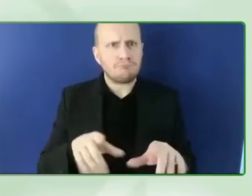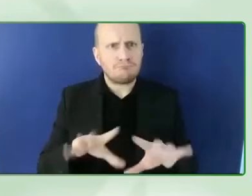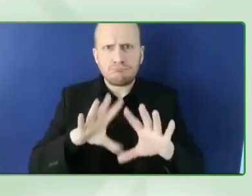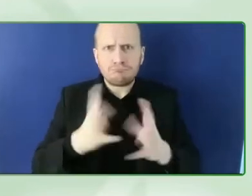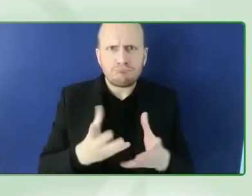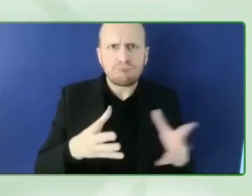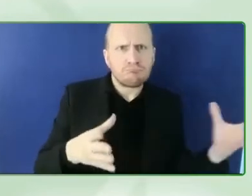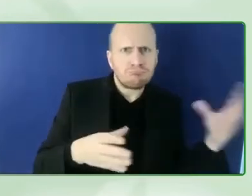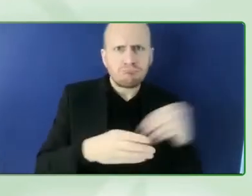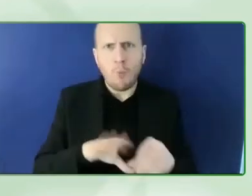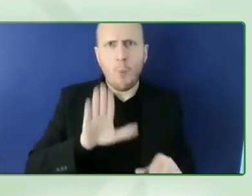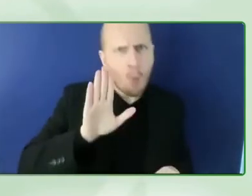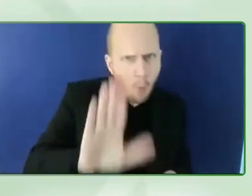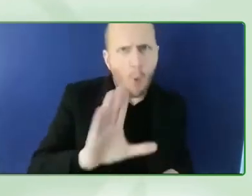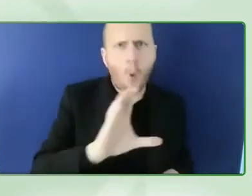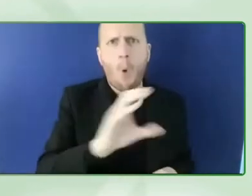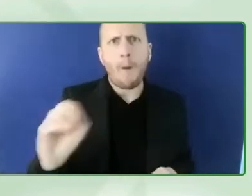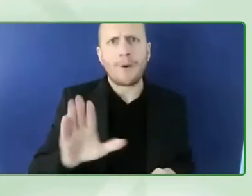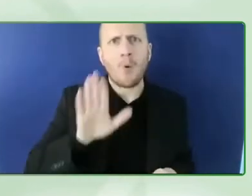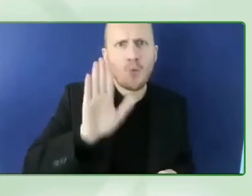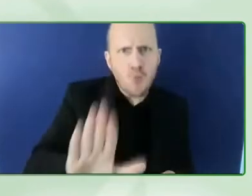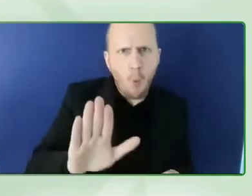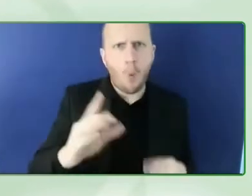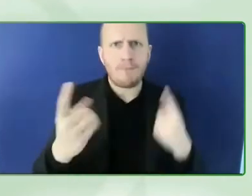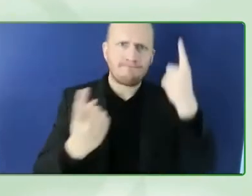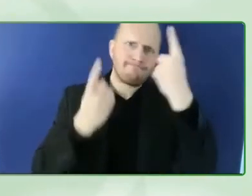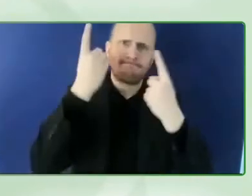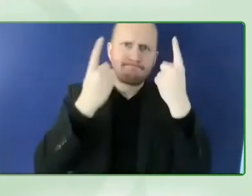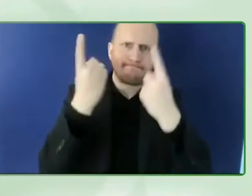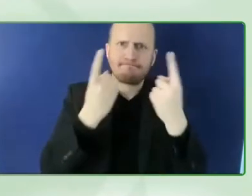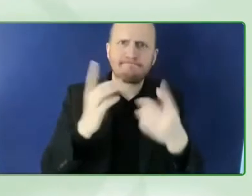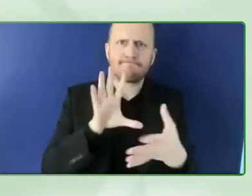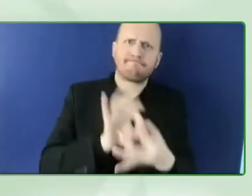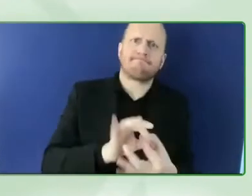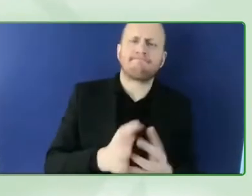you want some closing words we got one more minute uh some closing words from your side i just want